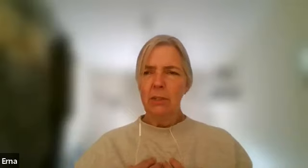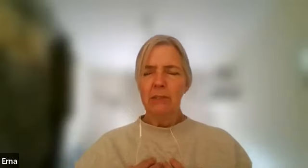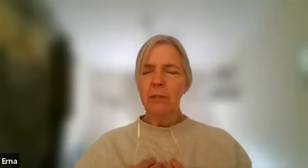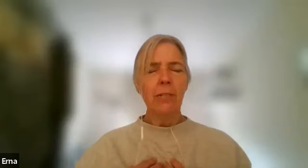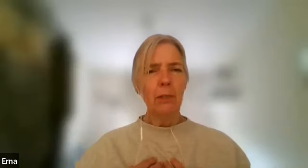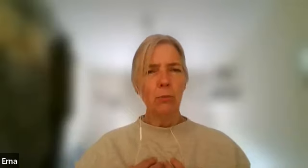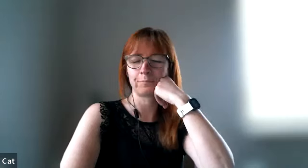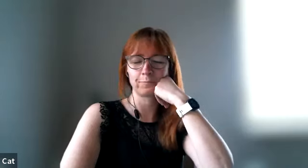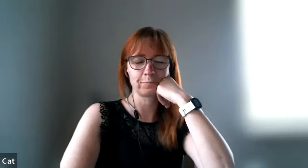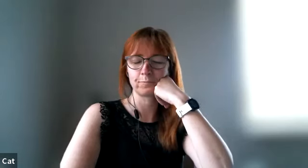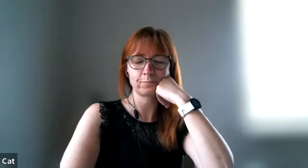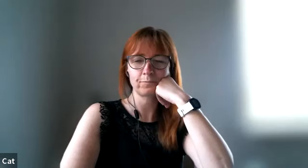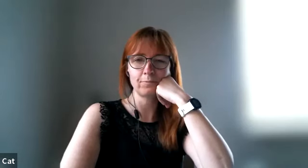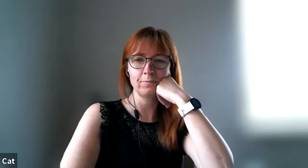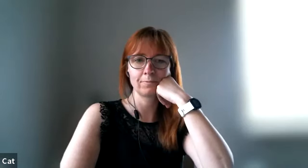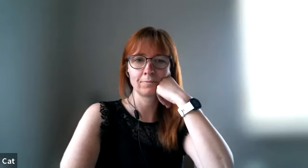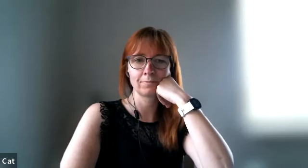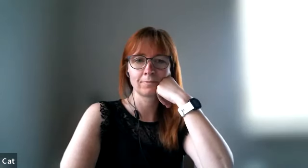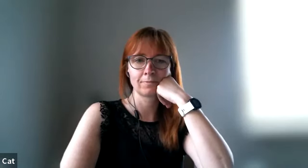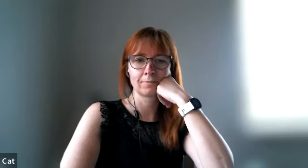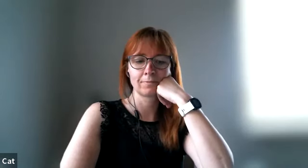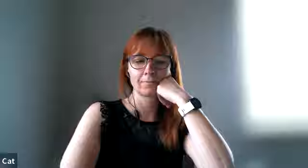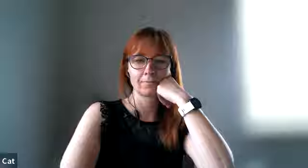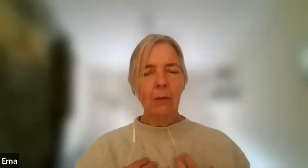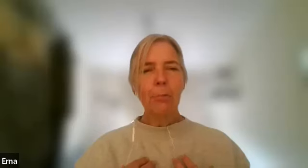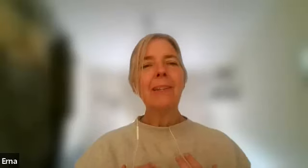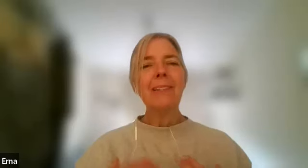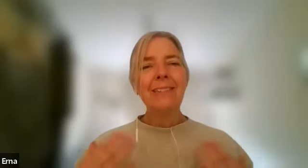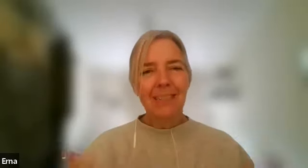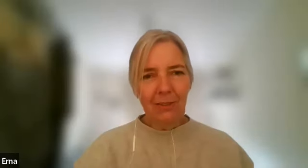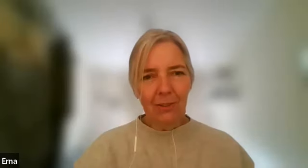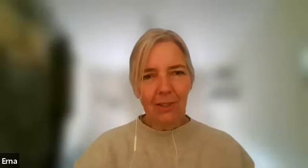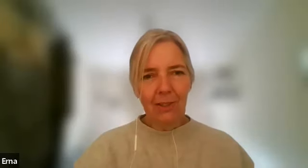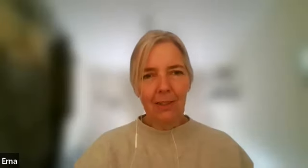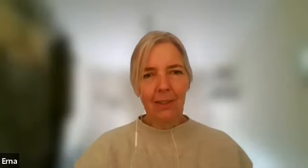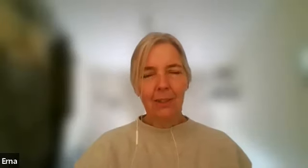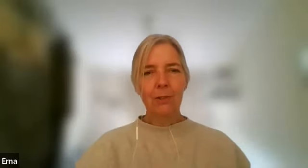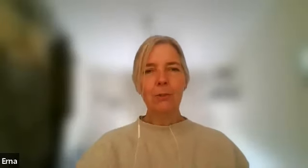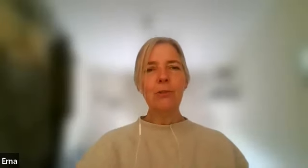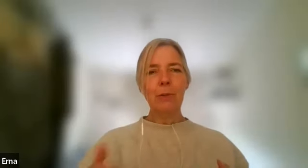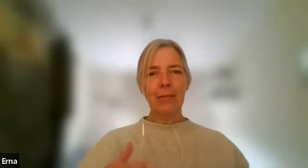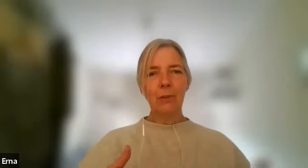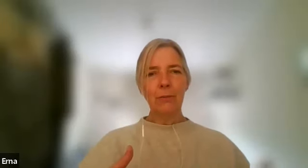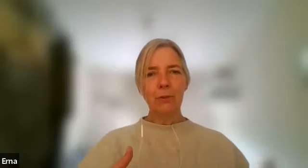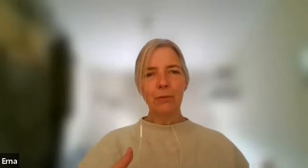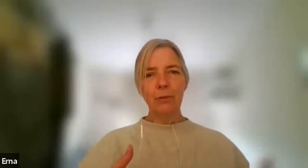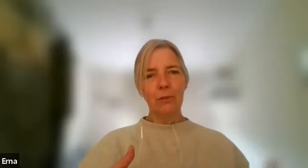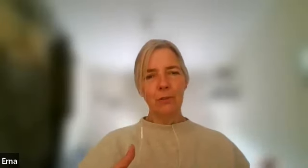necessarily don't want it but if i might not like it but they still do some acts of serving